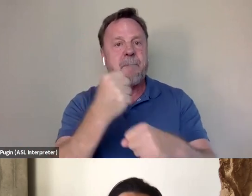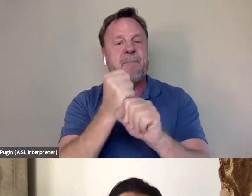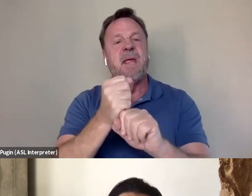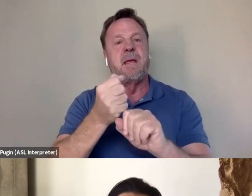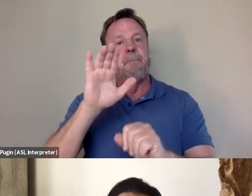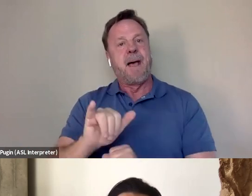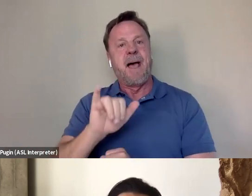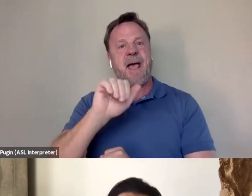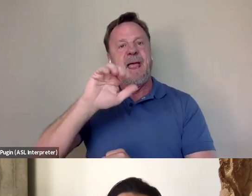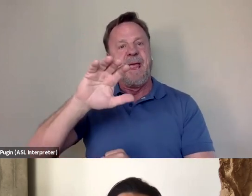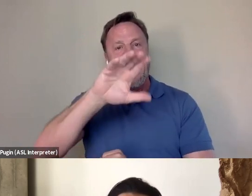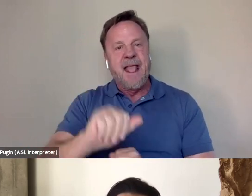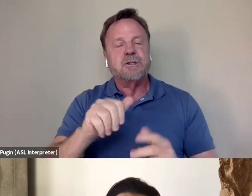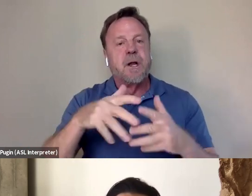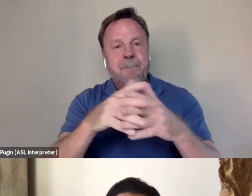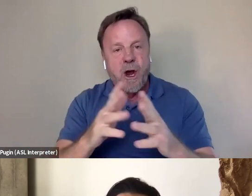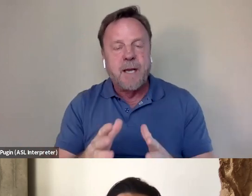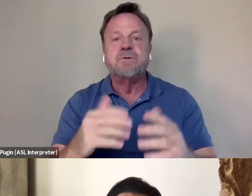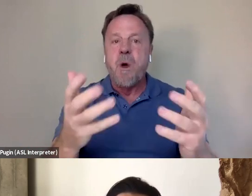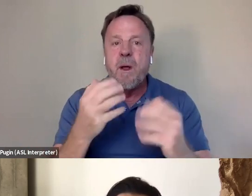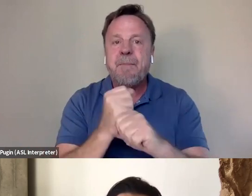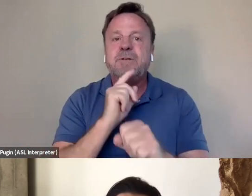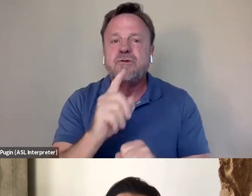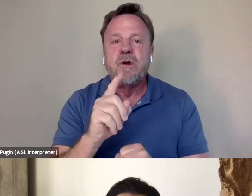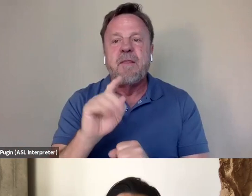And so I wanted to make sure that Bruce Lee's story,